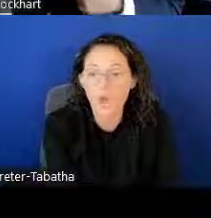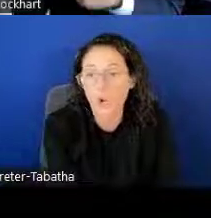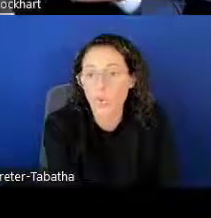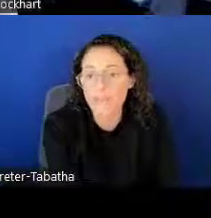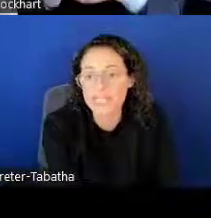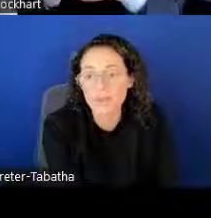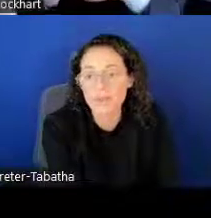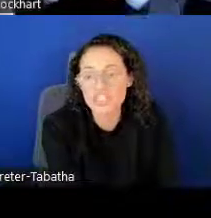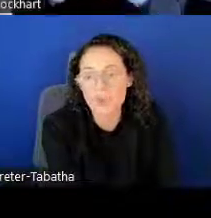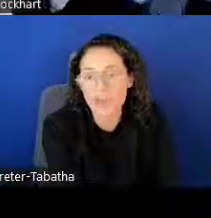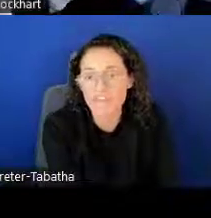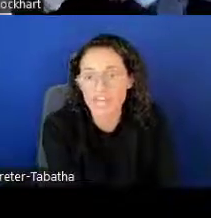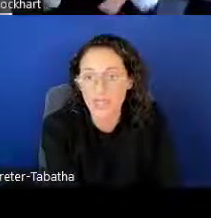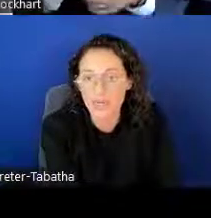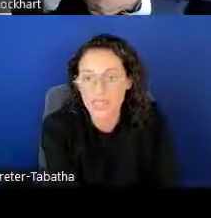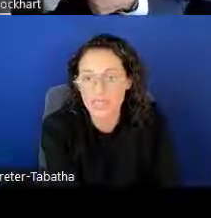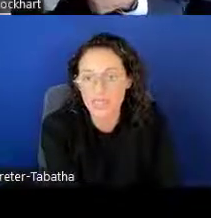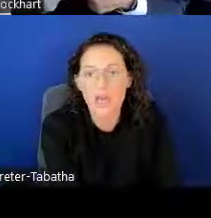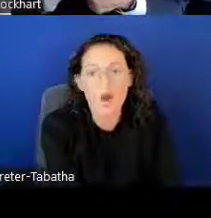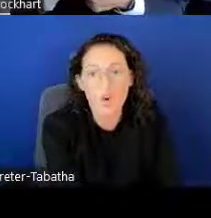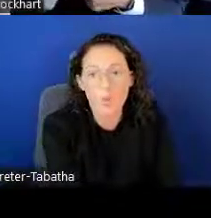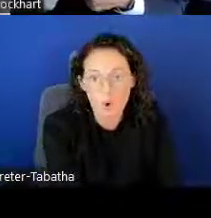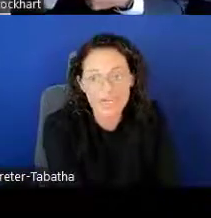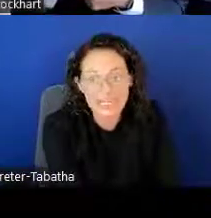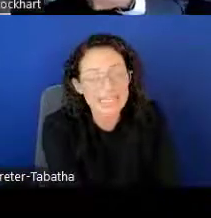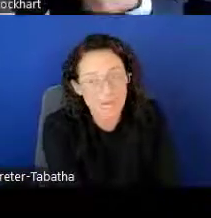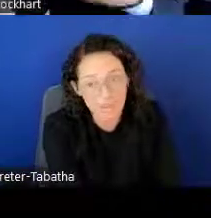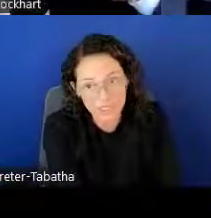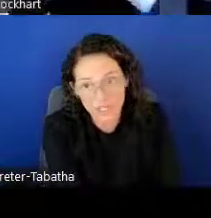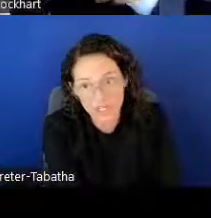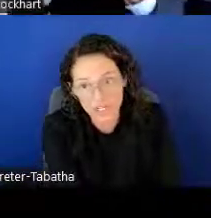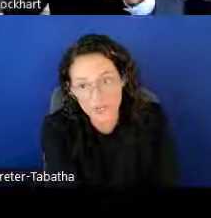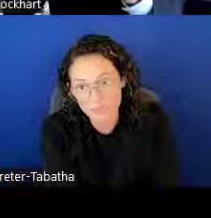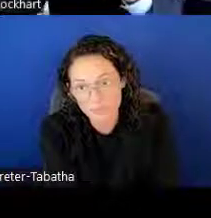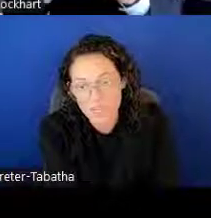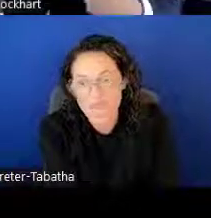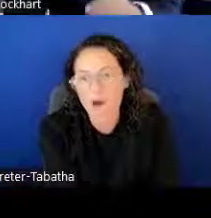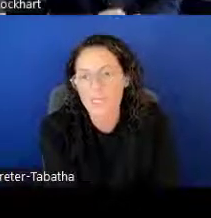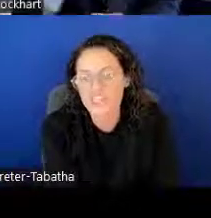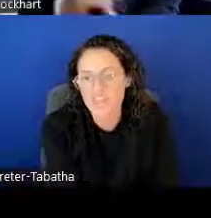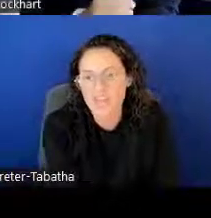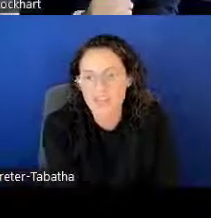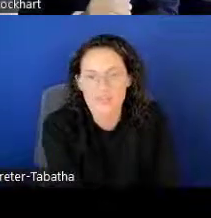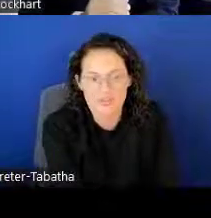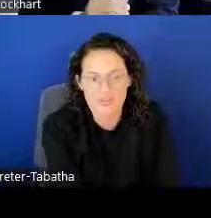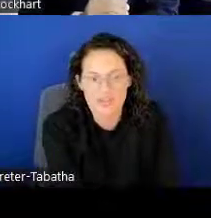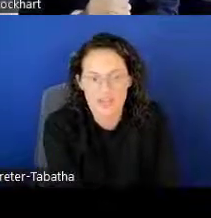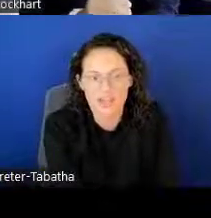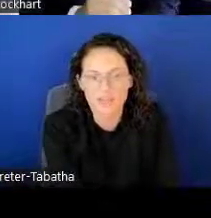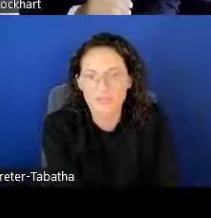On our website, we do have an LRP awardee calculator. I'll mention that in a further slide.